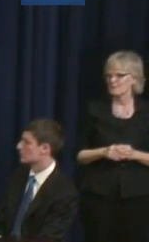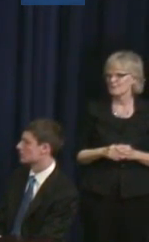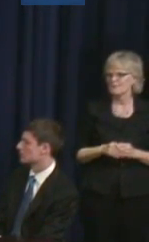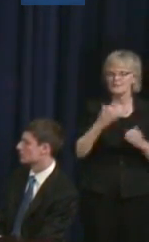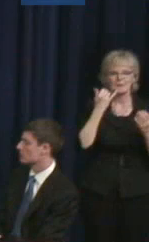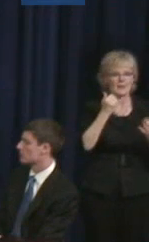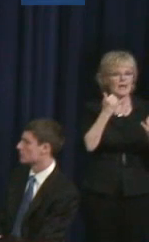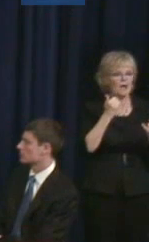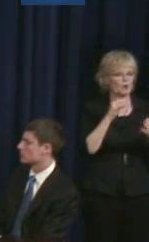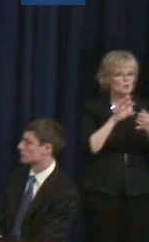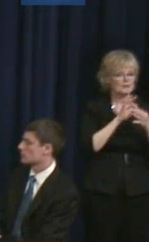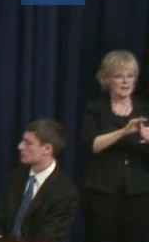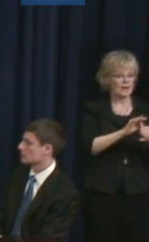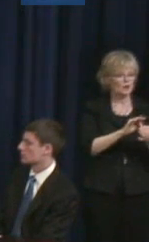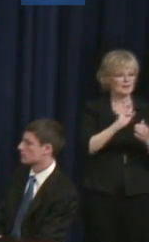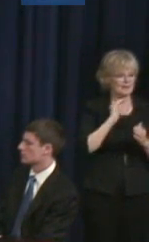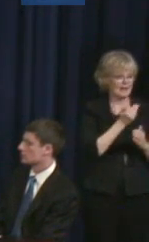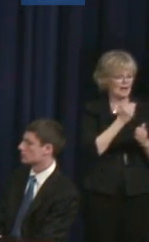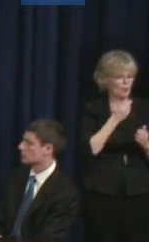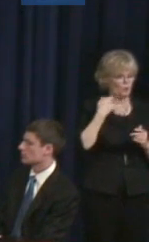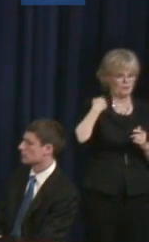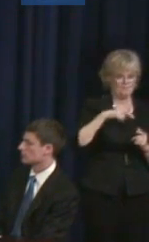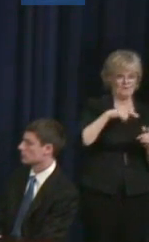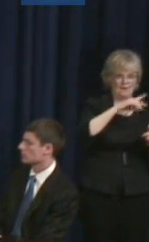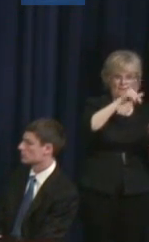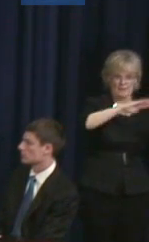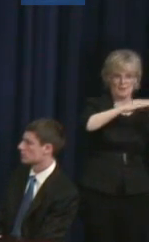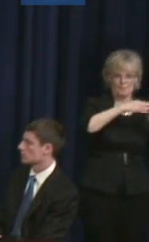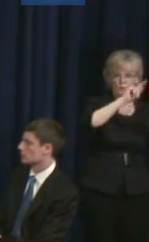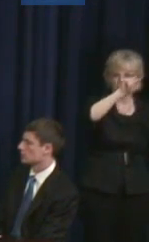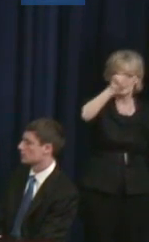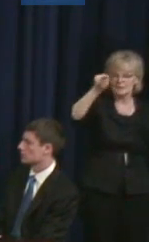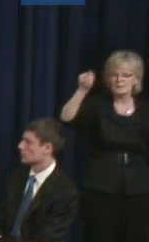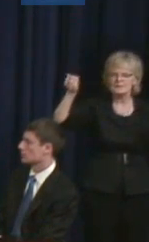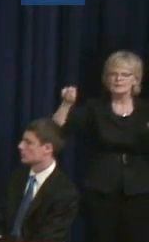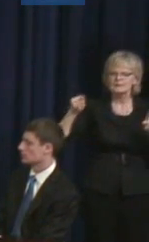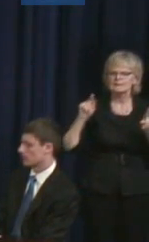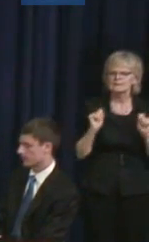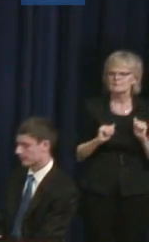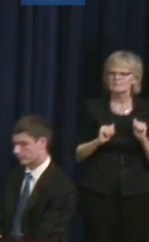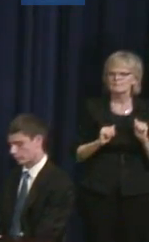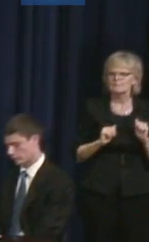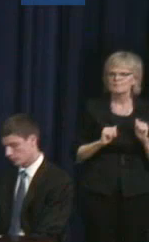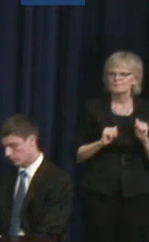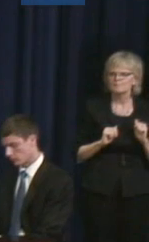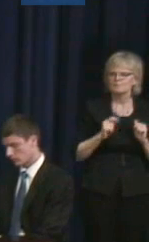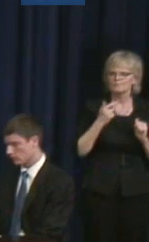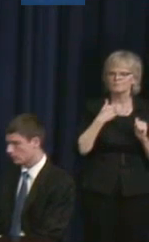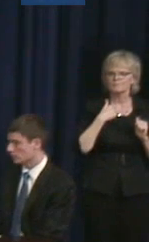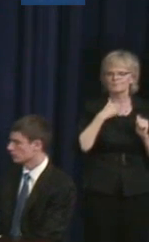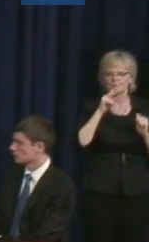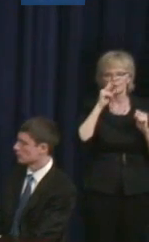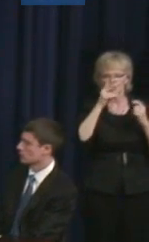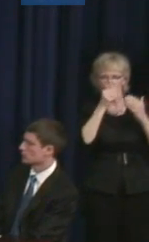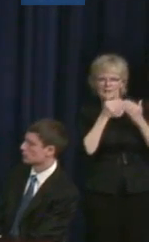to, you know, our faith communities probably some of the most -- looking for effective strategies is just